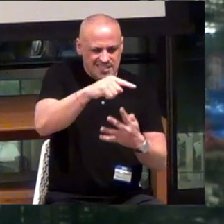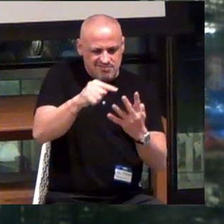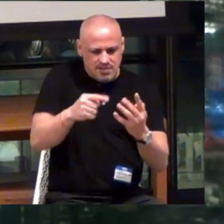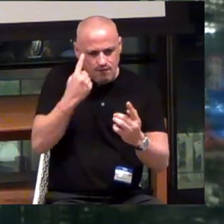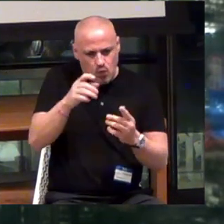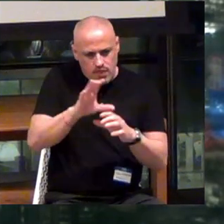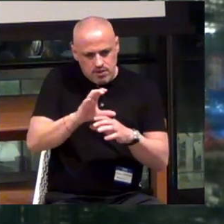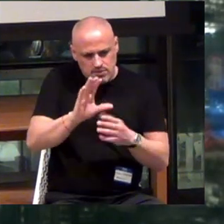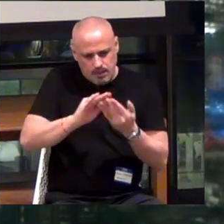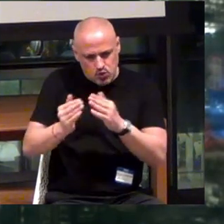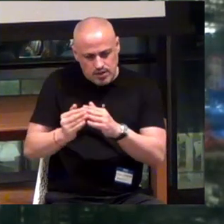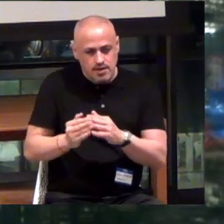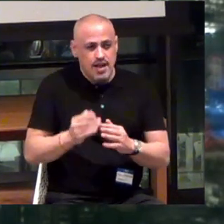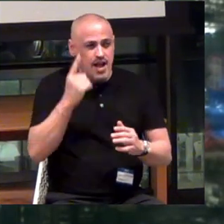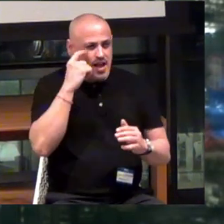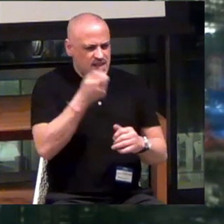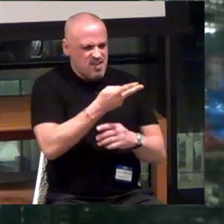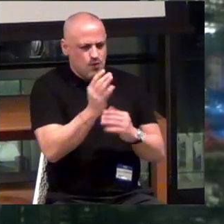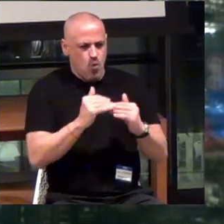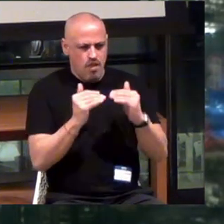And I think there's a couple layers to that.